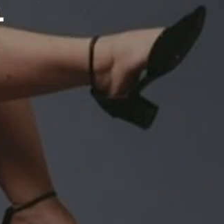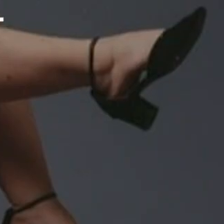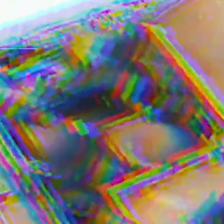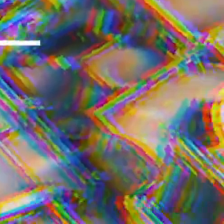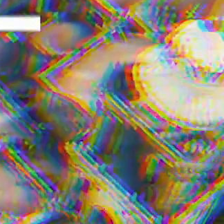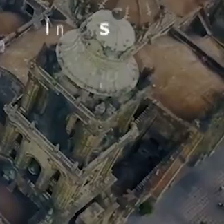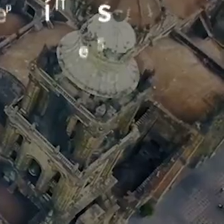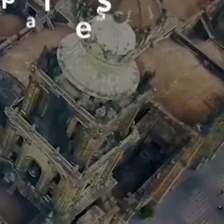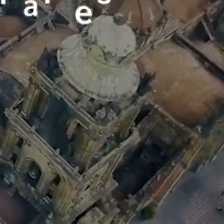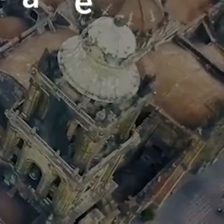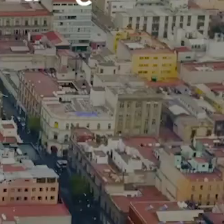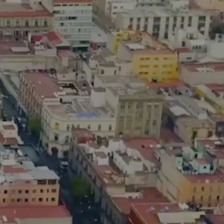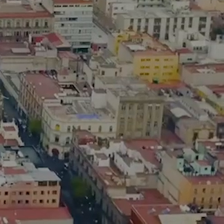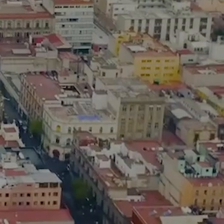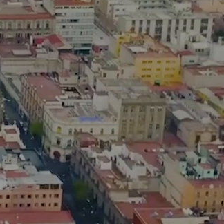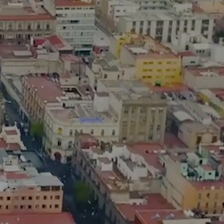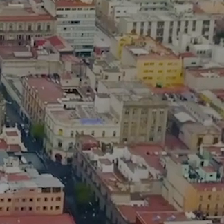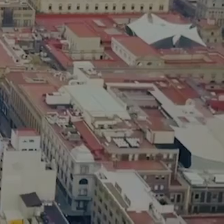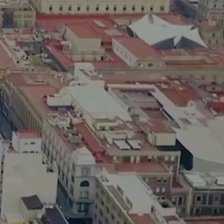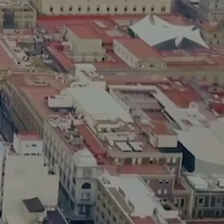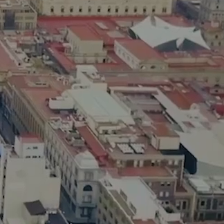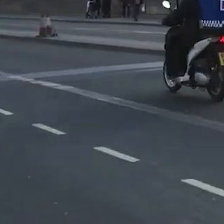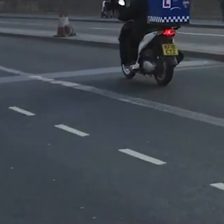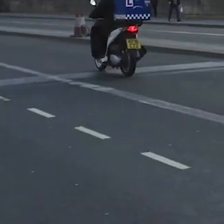the current edition brought together six emerging artists